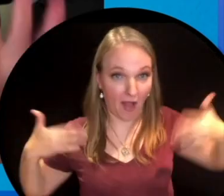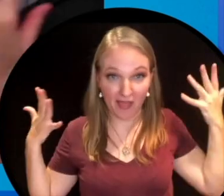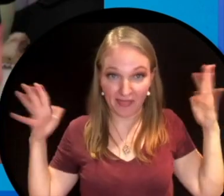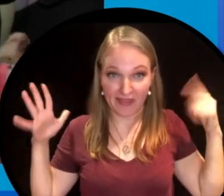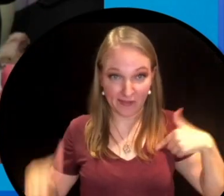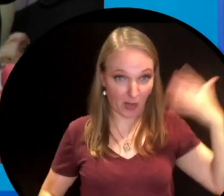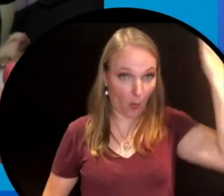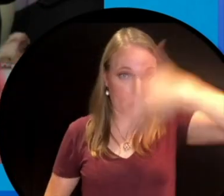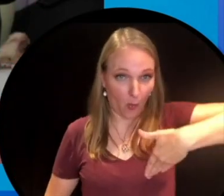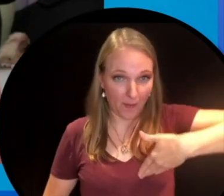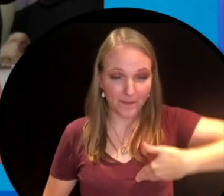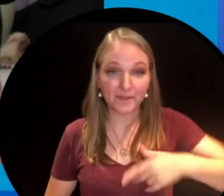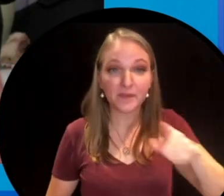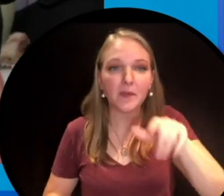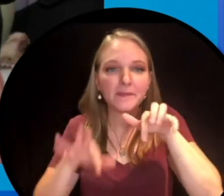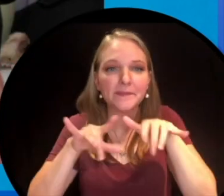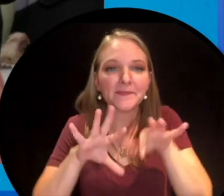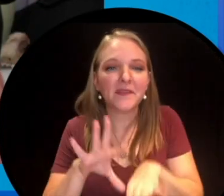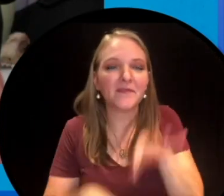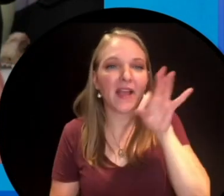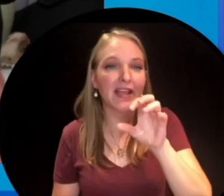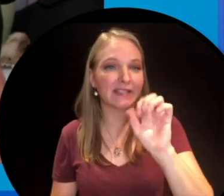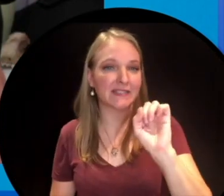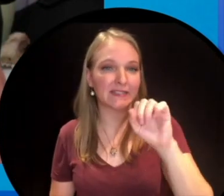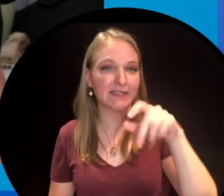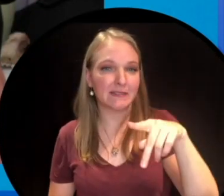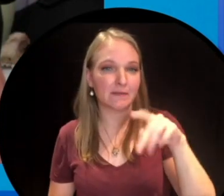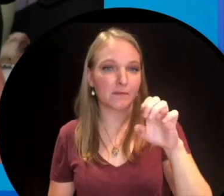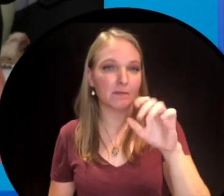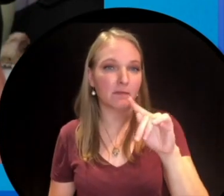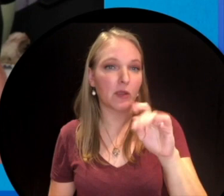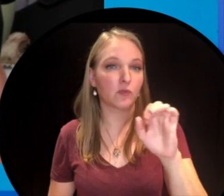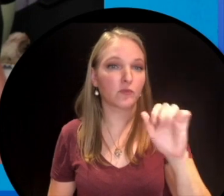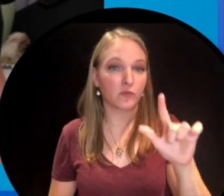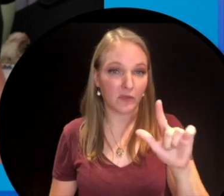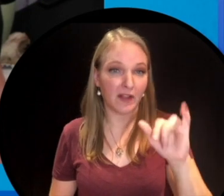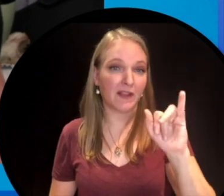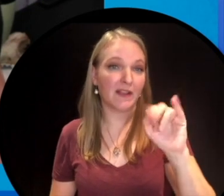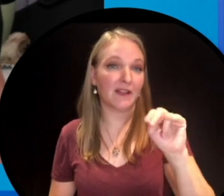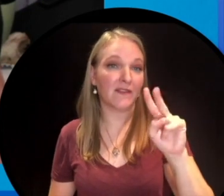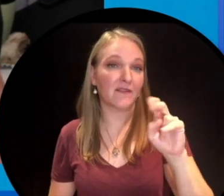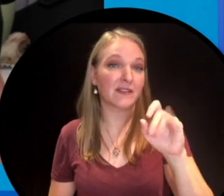or just a wall so you can look that up. If you look up spectral invisibility cloak you can learn